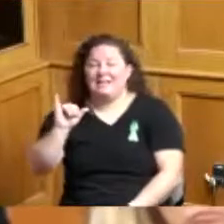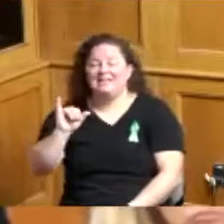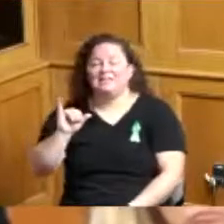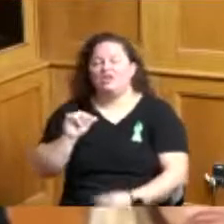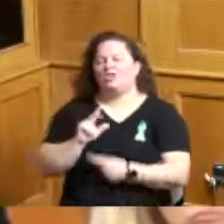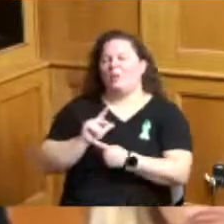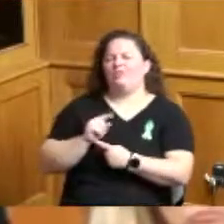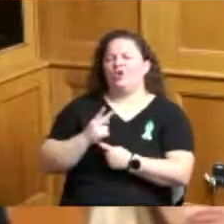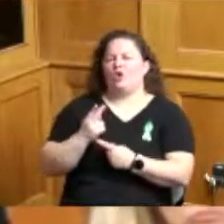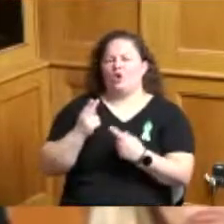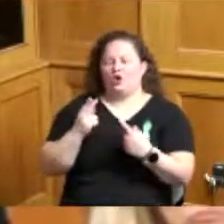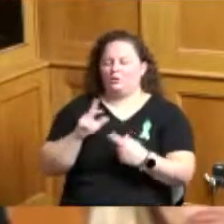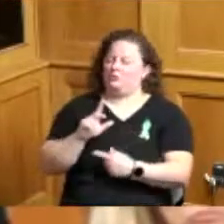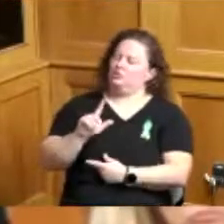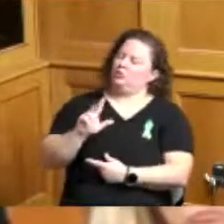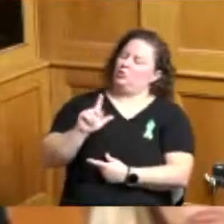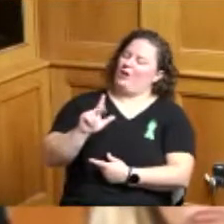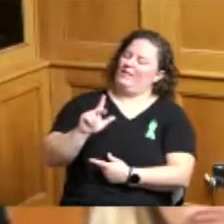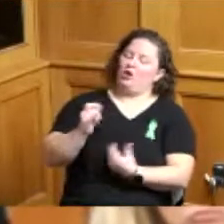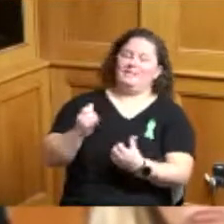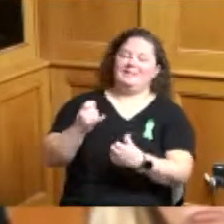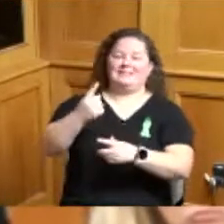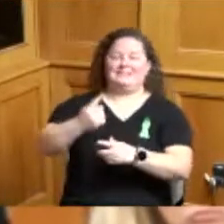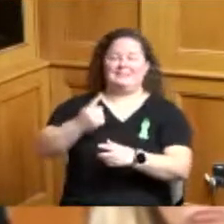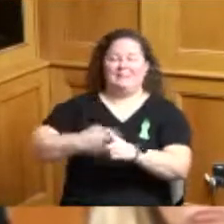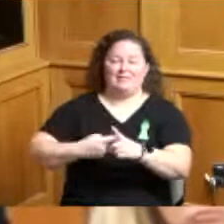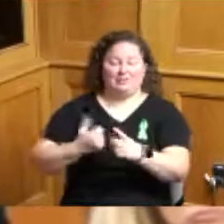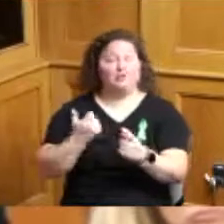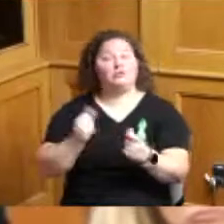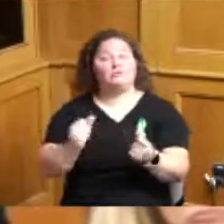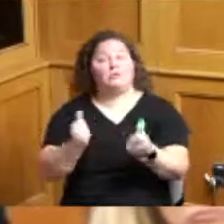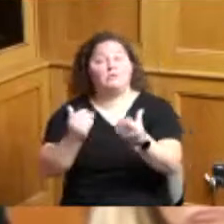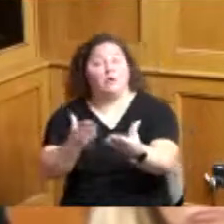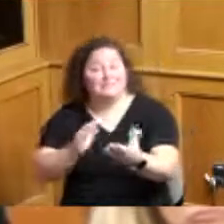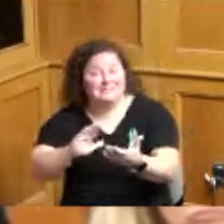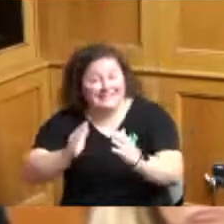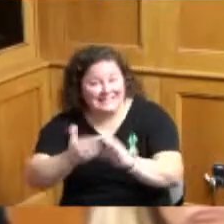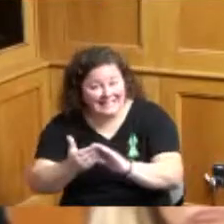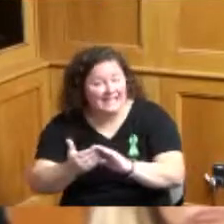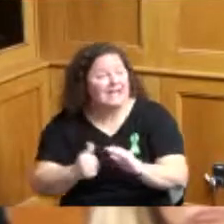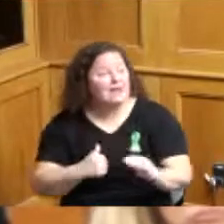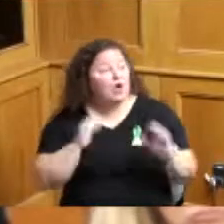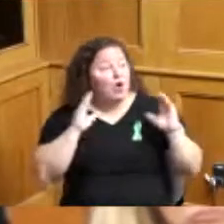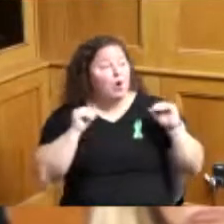was my first proposal I have proposed to to the city hopefully that we can be able to get